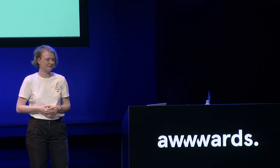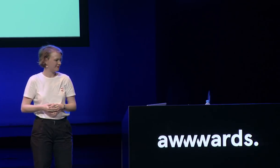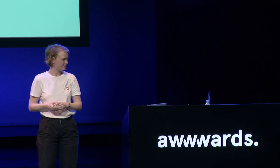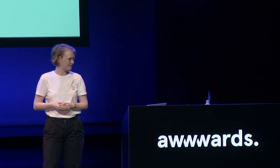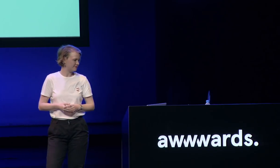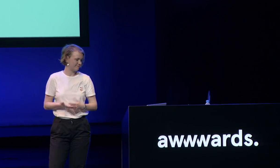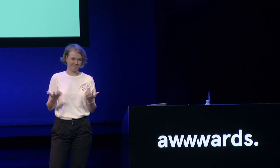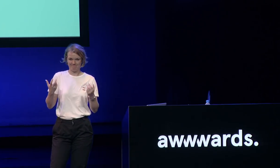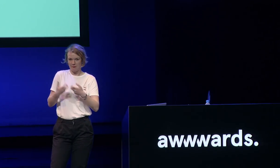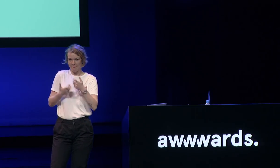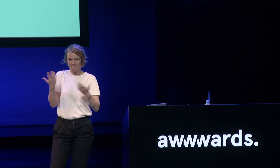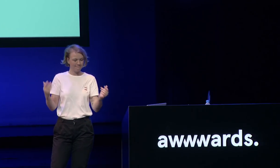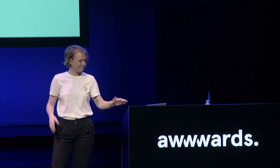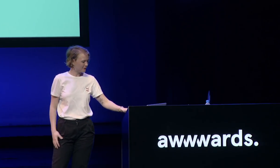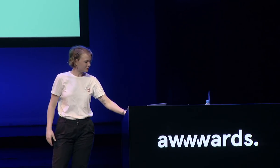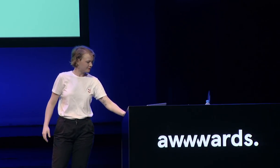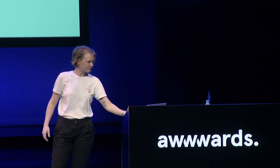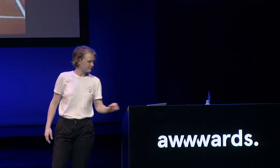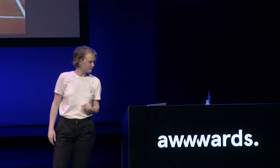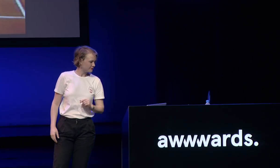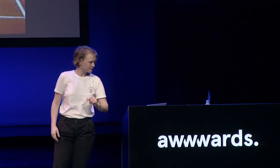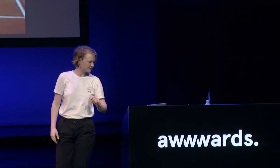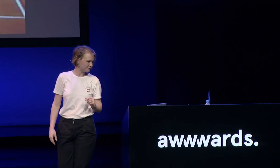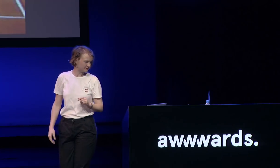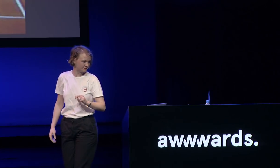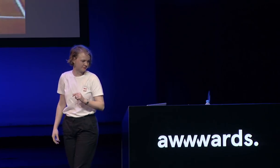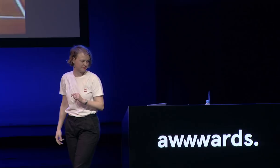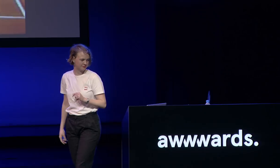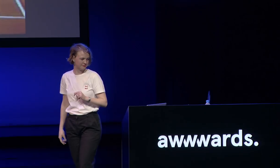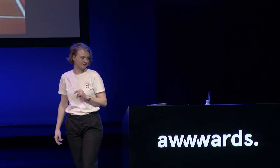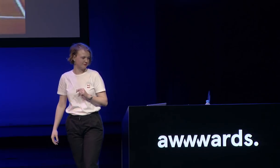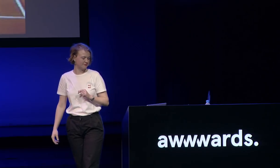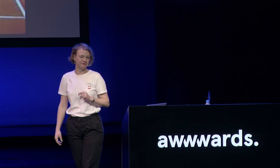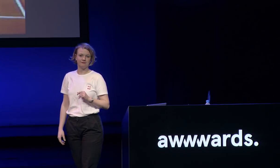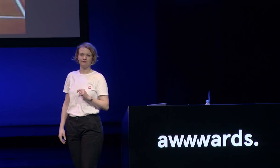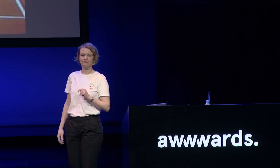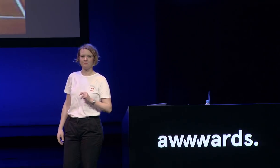written form of their own language so that can also be a problem sometimes